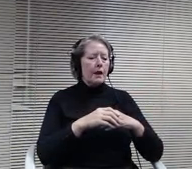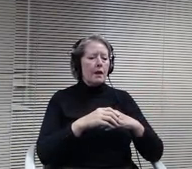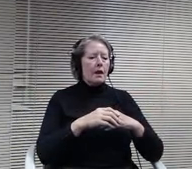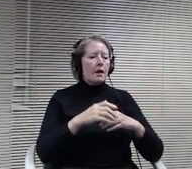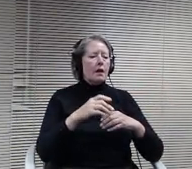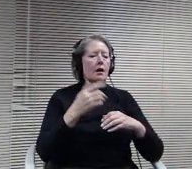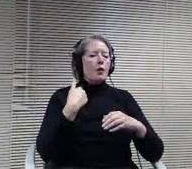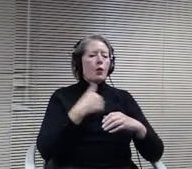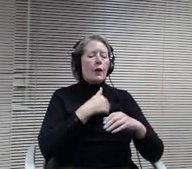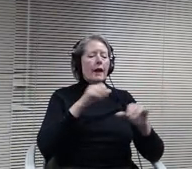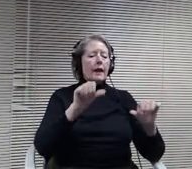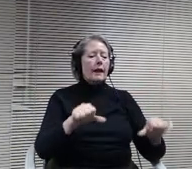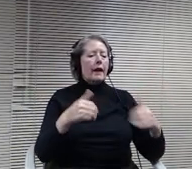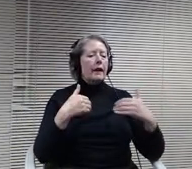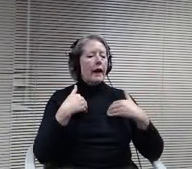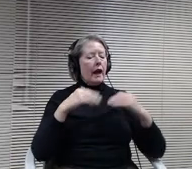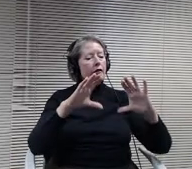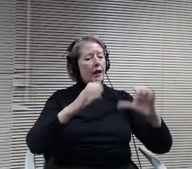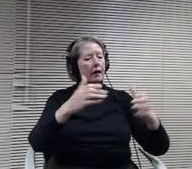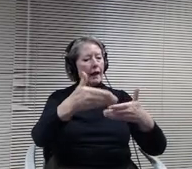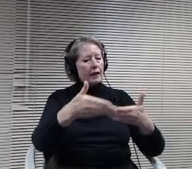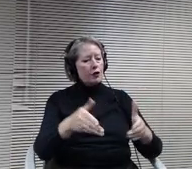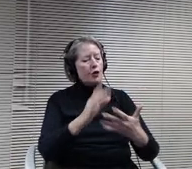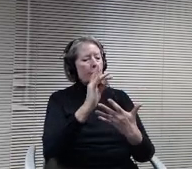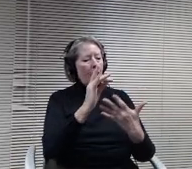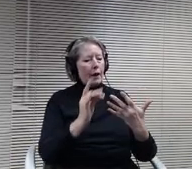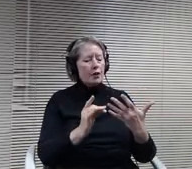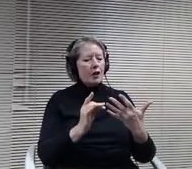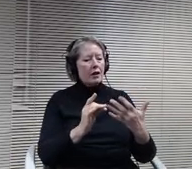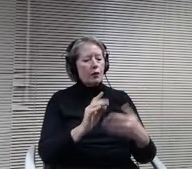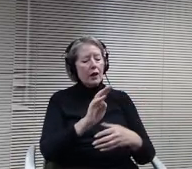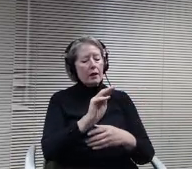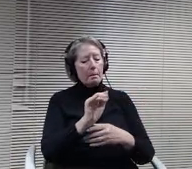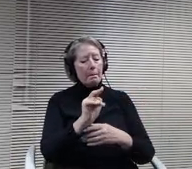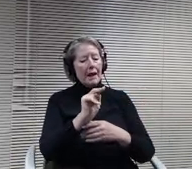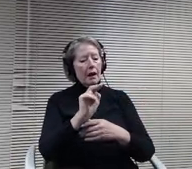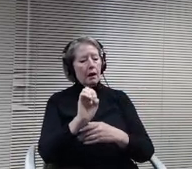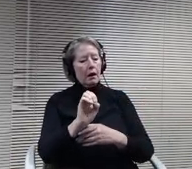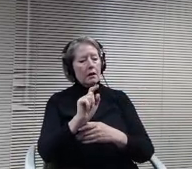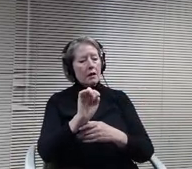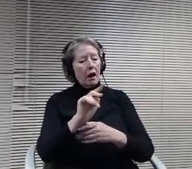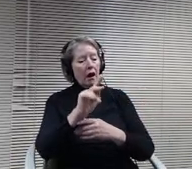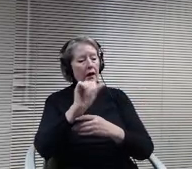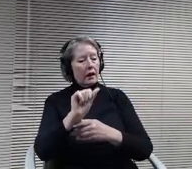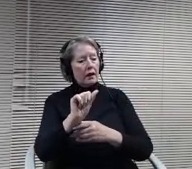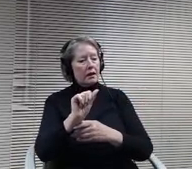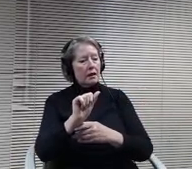Minnetonka research, we have the classroom space where the students are working and then they go through the glass doors